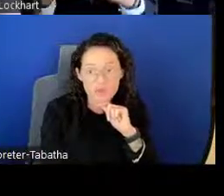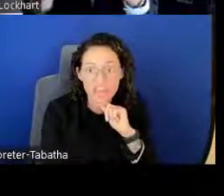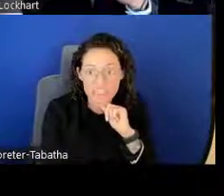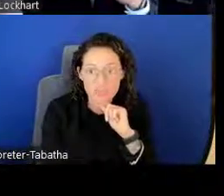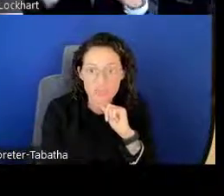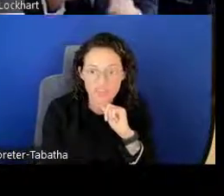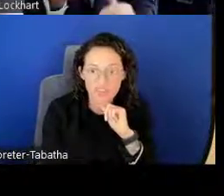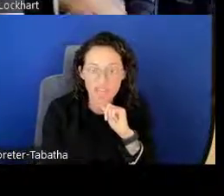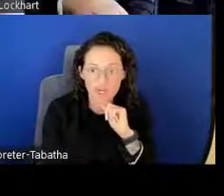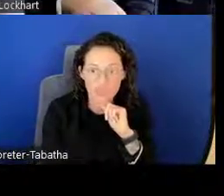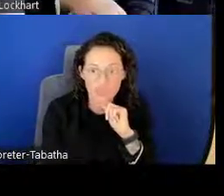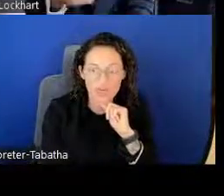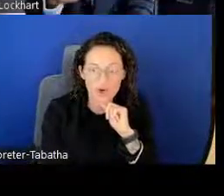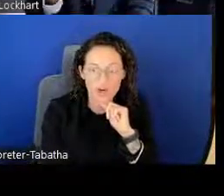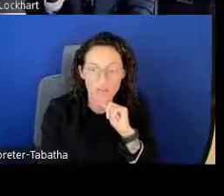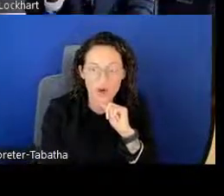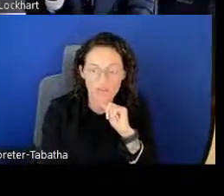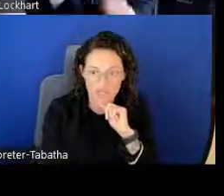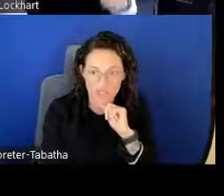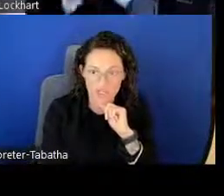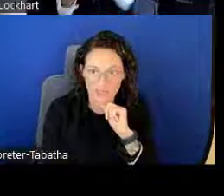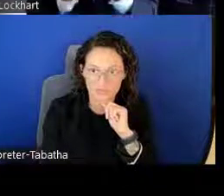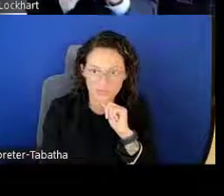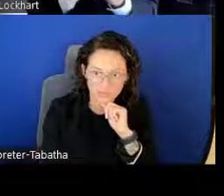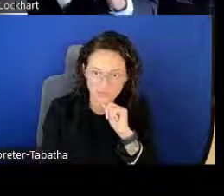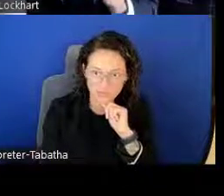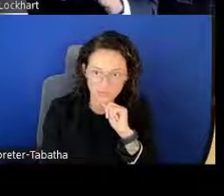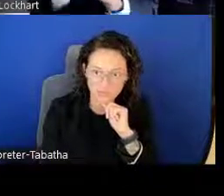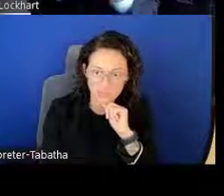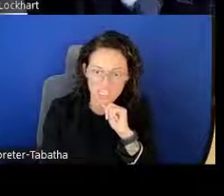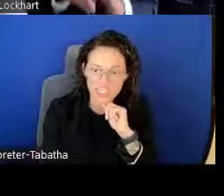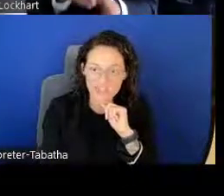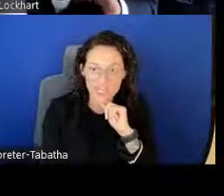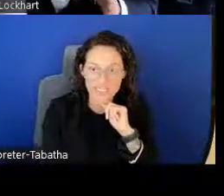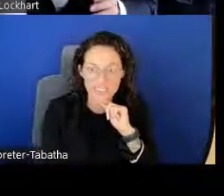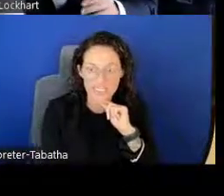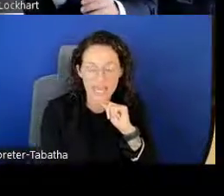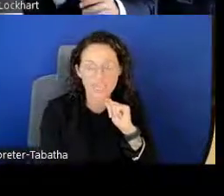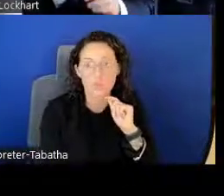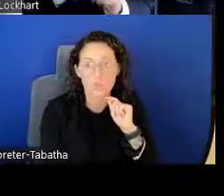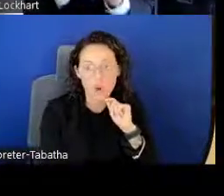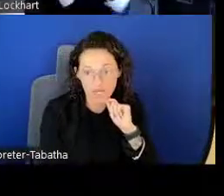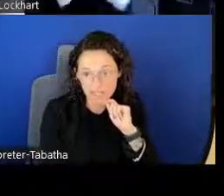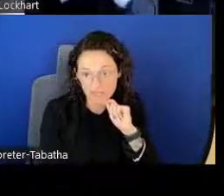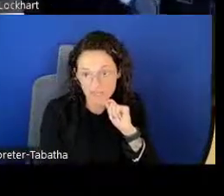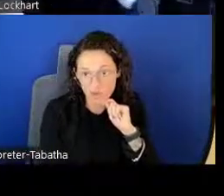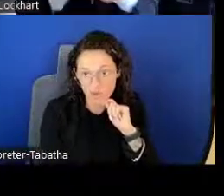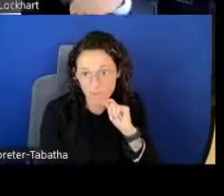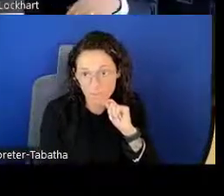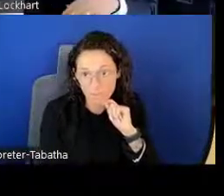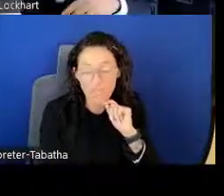to that specific LRP Program Officer. Each IC has one individual,